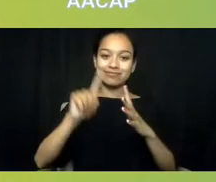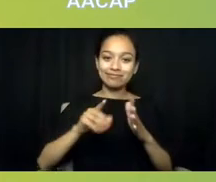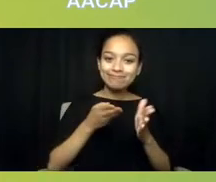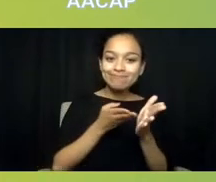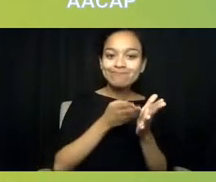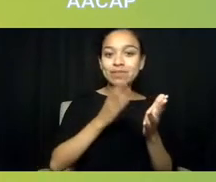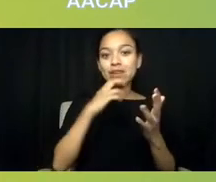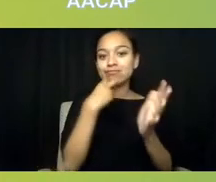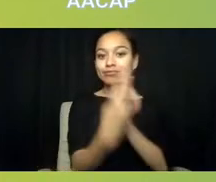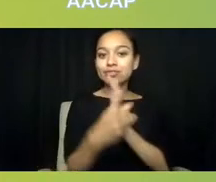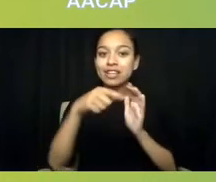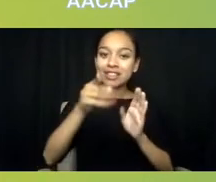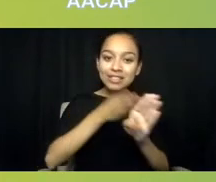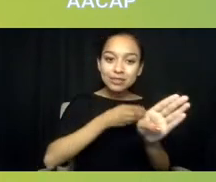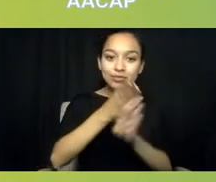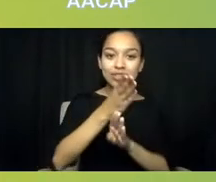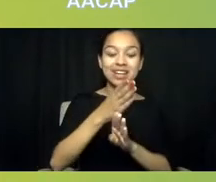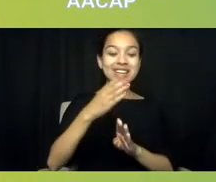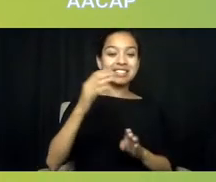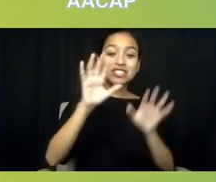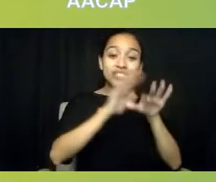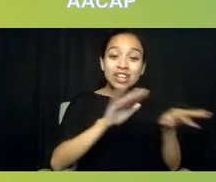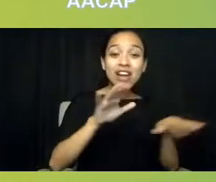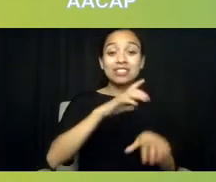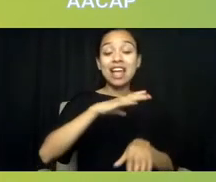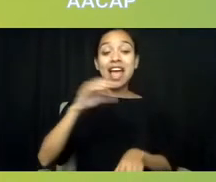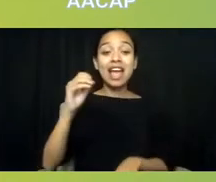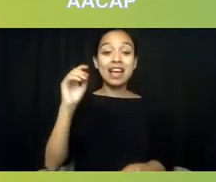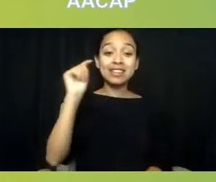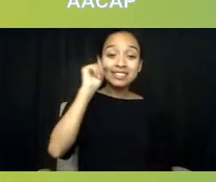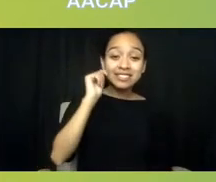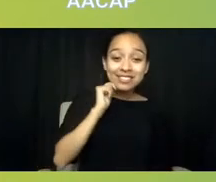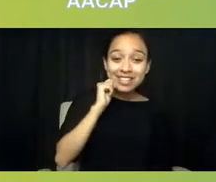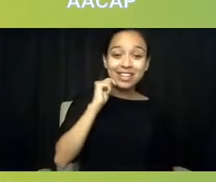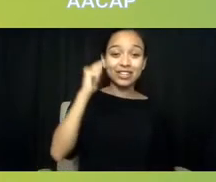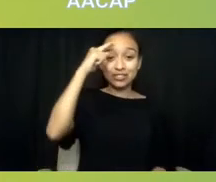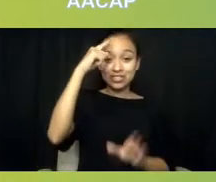We need to give him a pipeline for enough people to fill in those gaps.